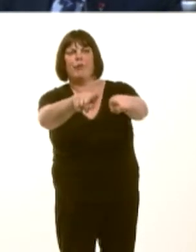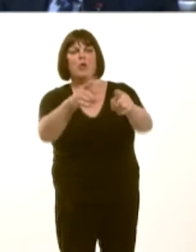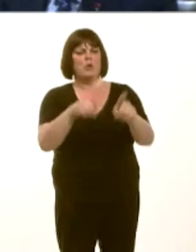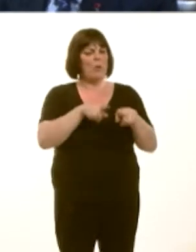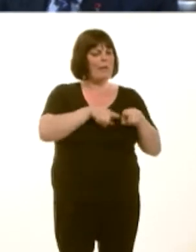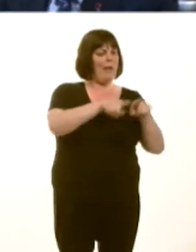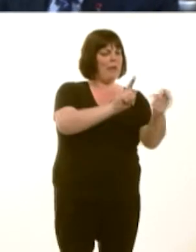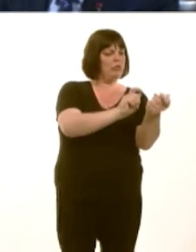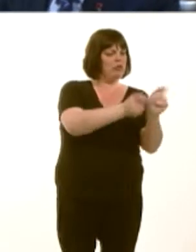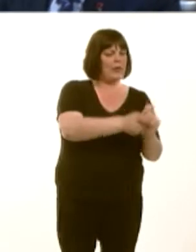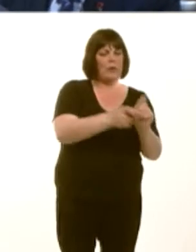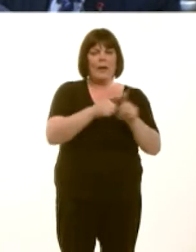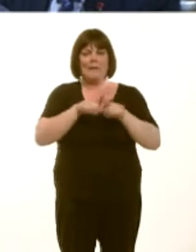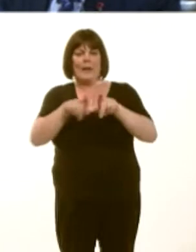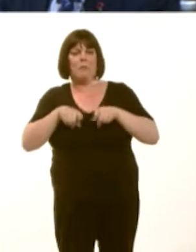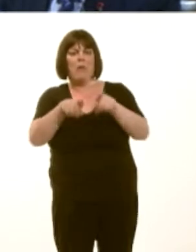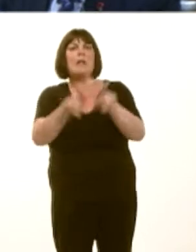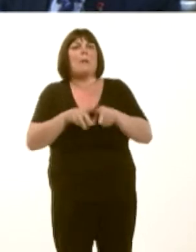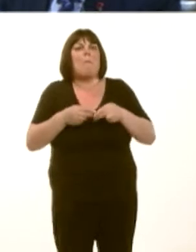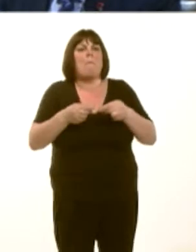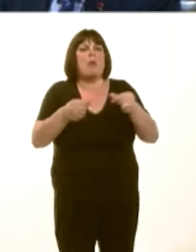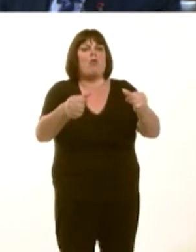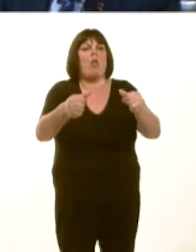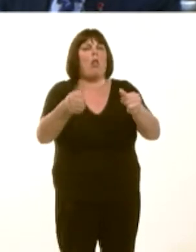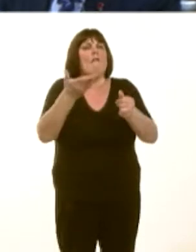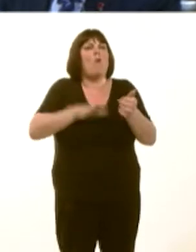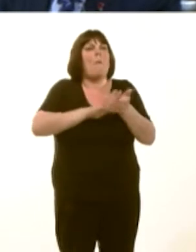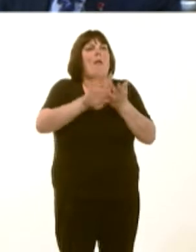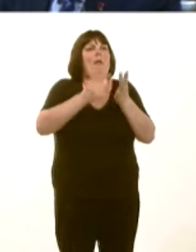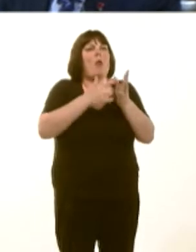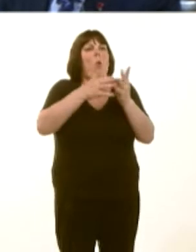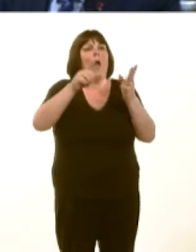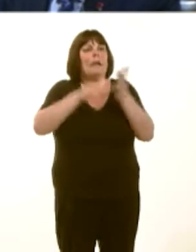Thereís also a mineral pathway that goes down from Hirwaun. Those are matters that have been discussed.